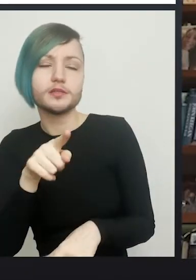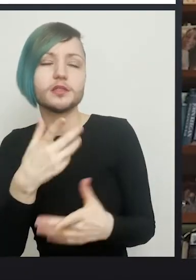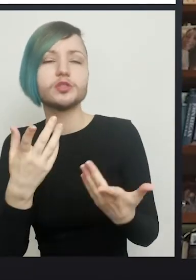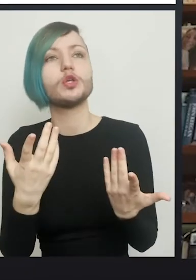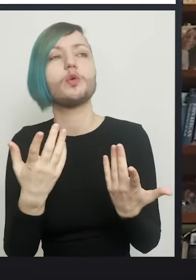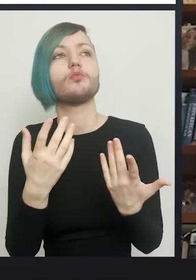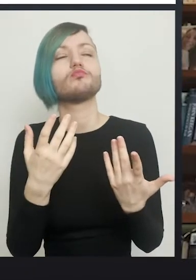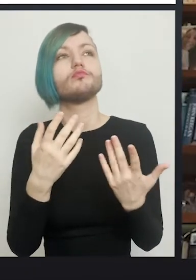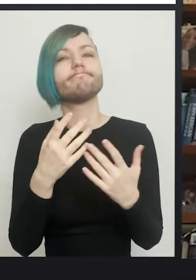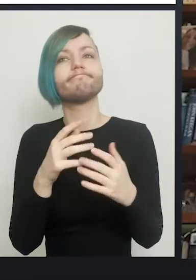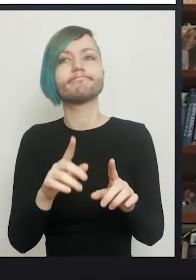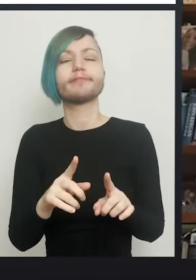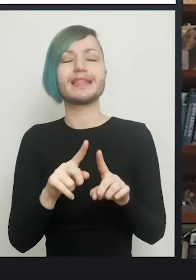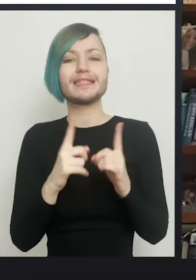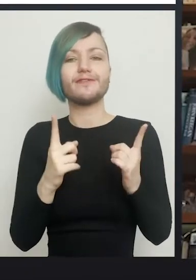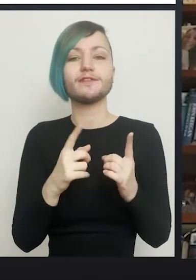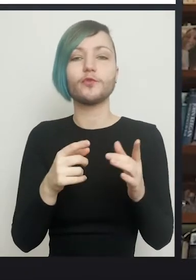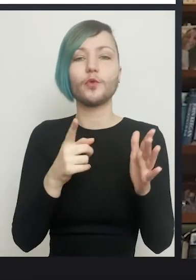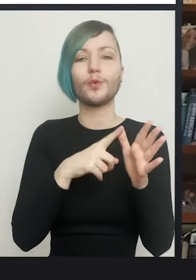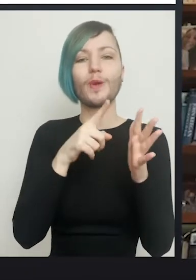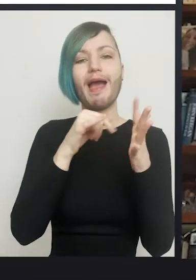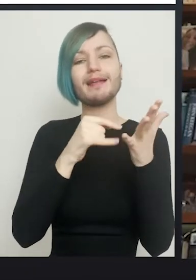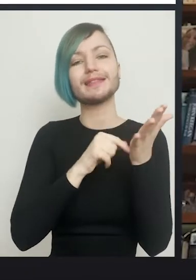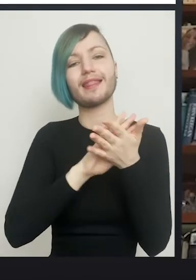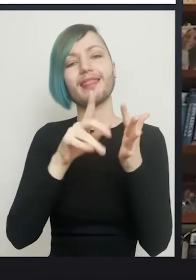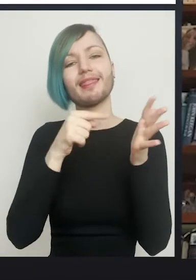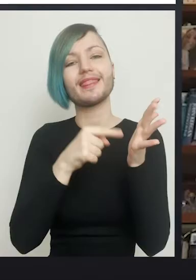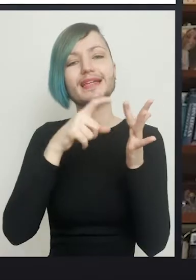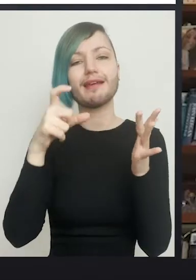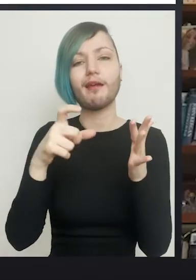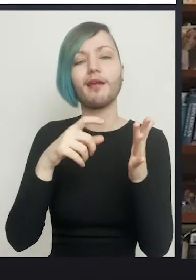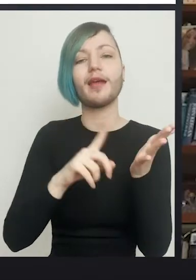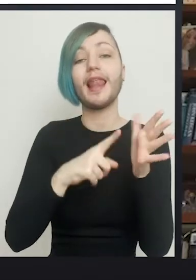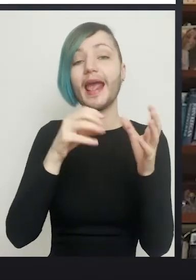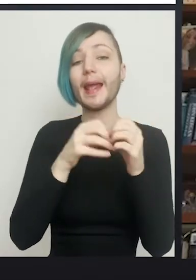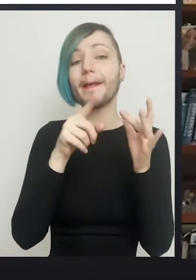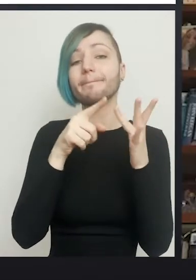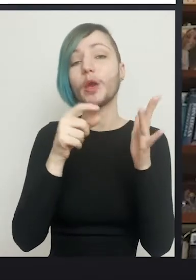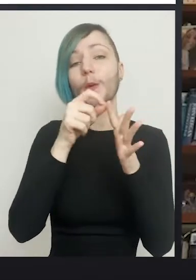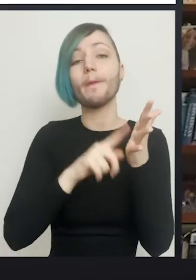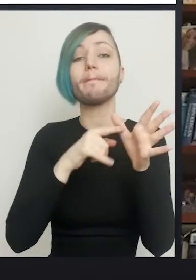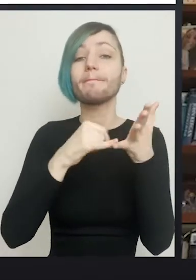having an aesthetic labiaplasty? Obviously this is a brilliant option for some people.